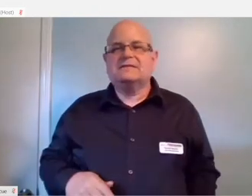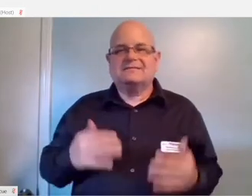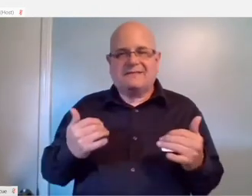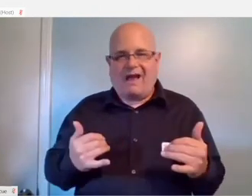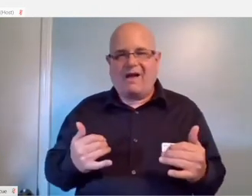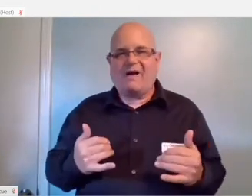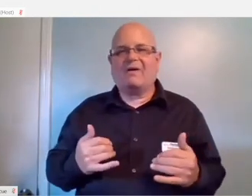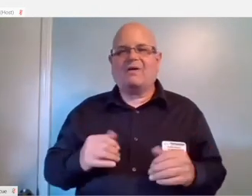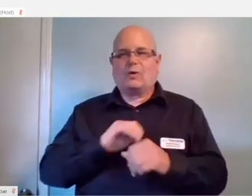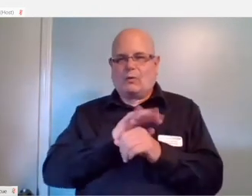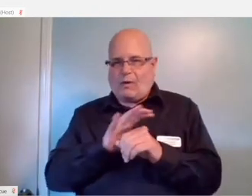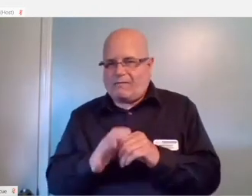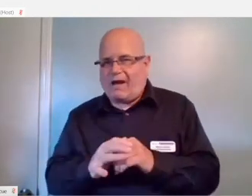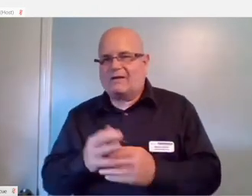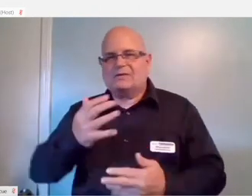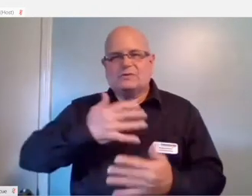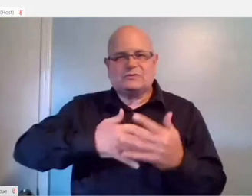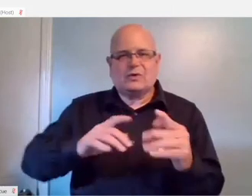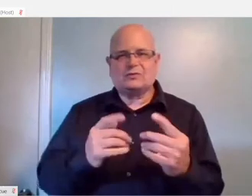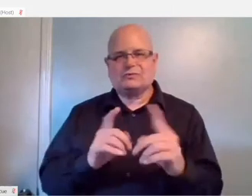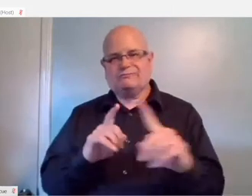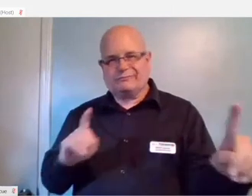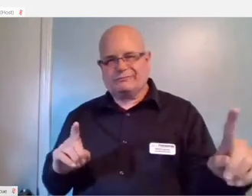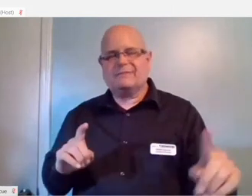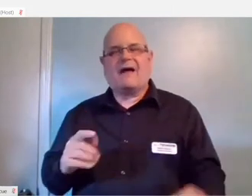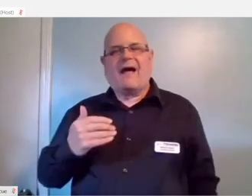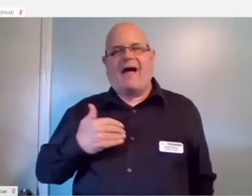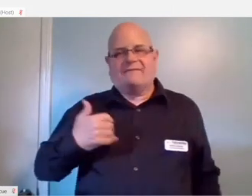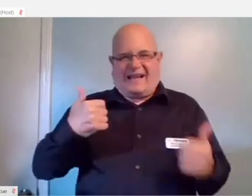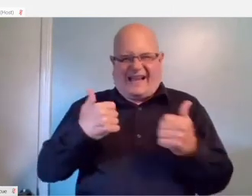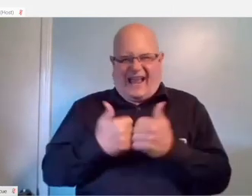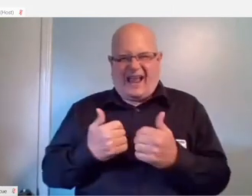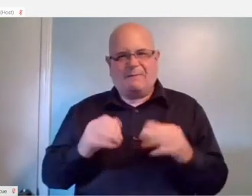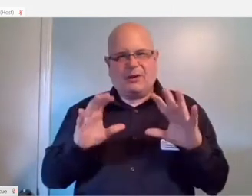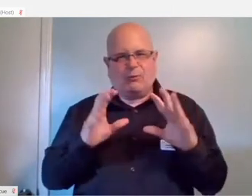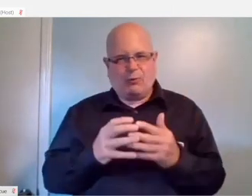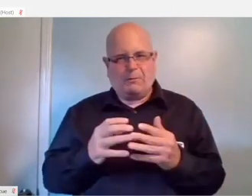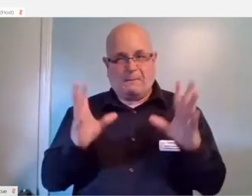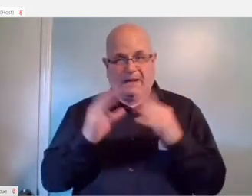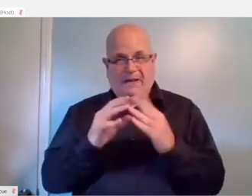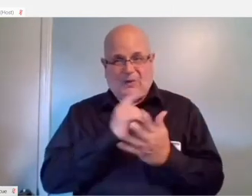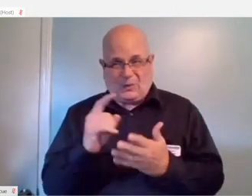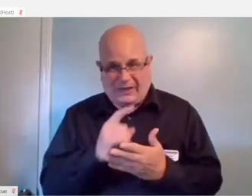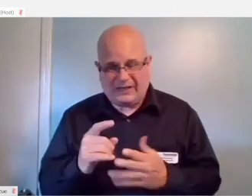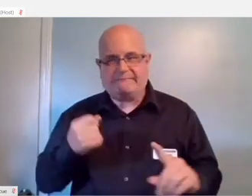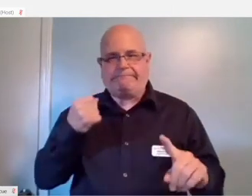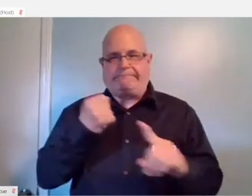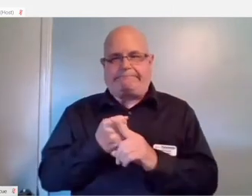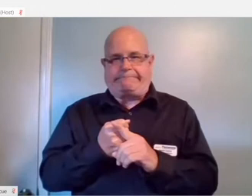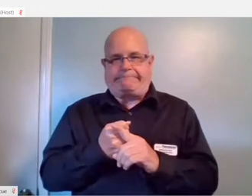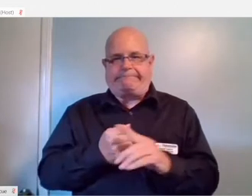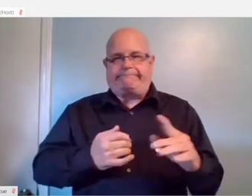I have a tabletop group that used to meet every week but because of coronavirus we've